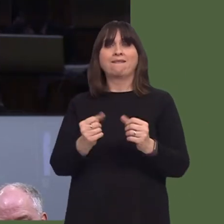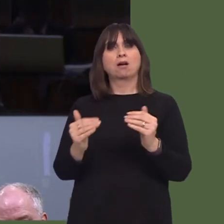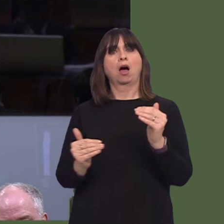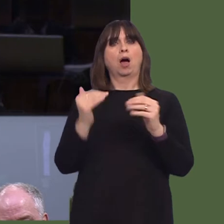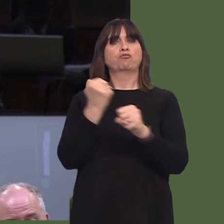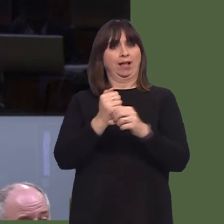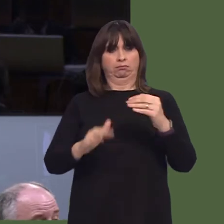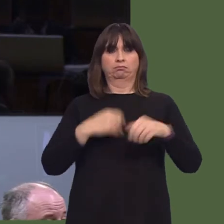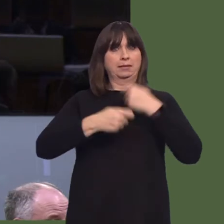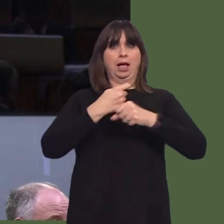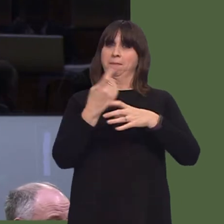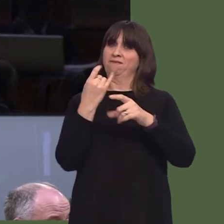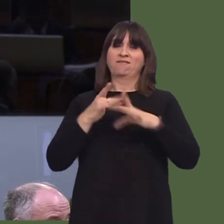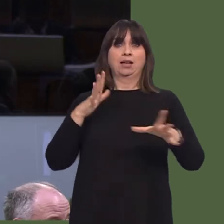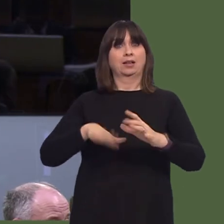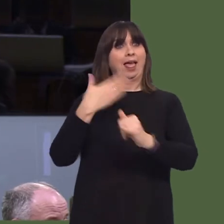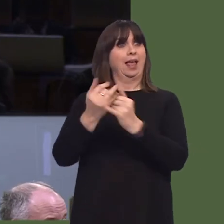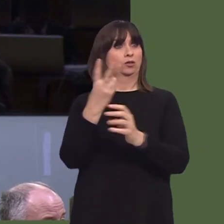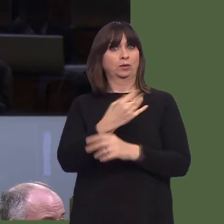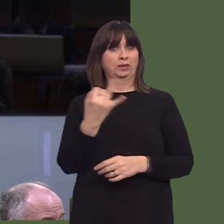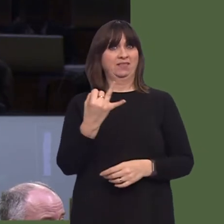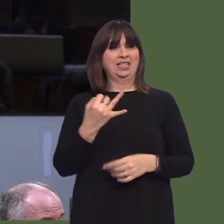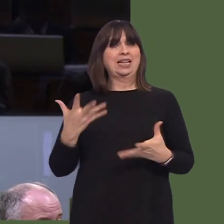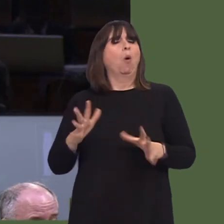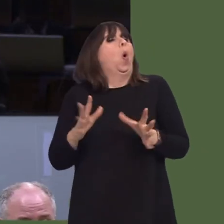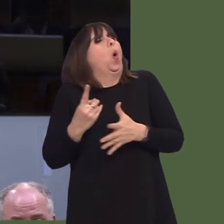constituencies where there's pressure on housingólocal authorities working together and saying, 'Look,